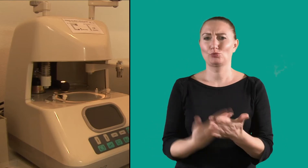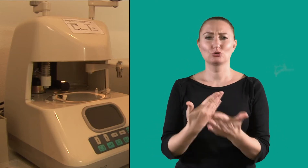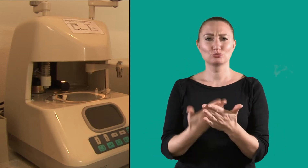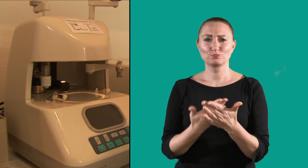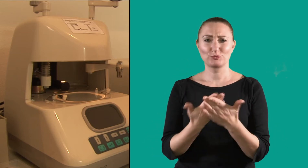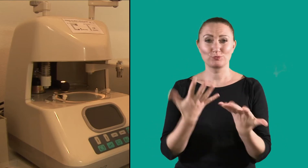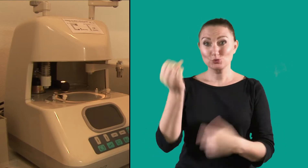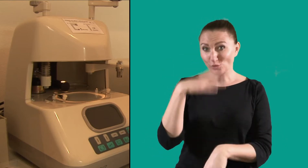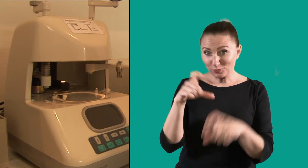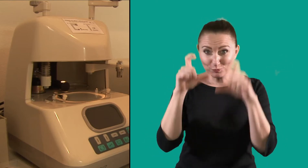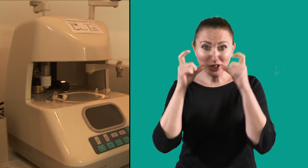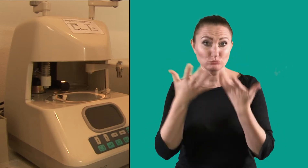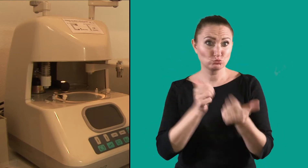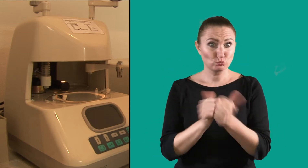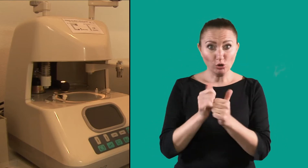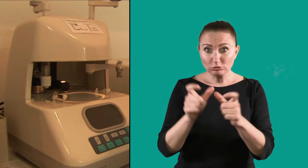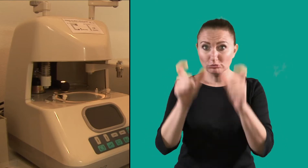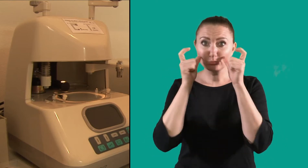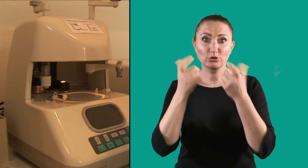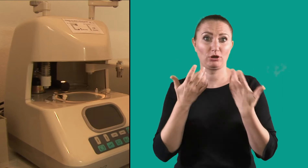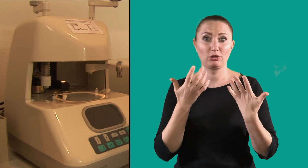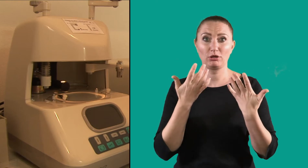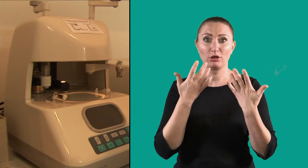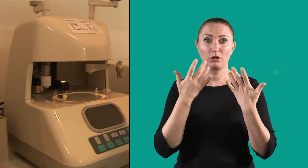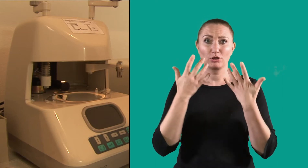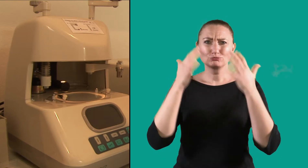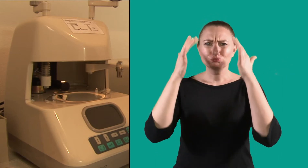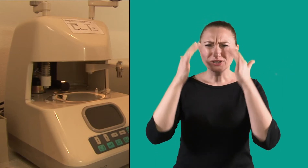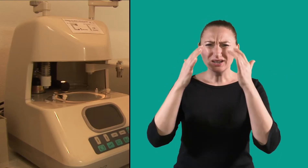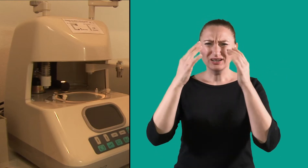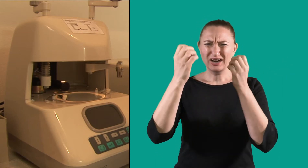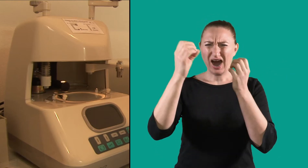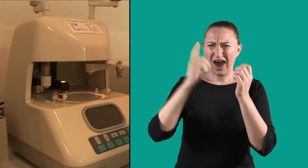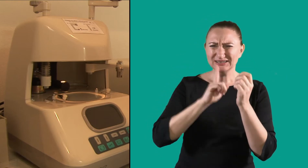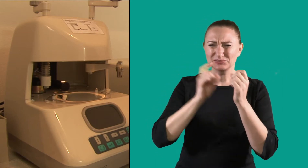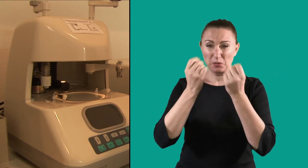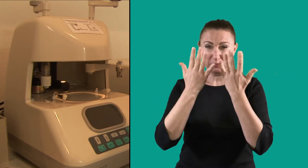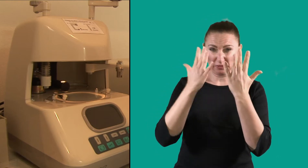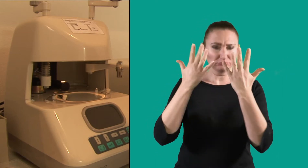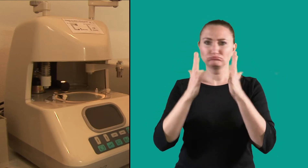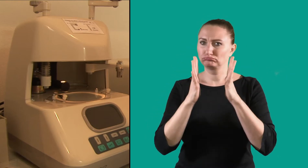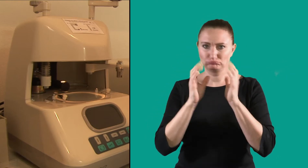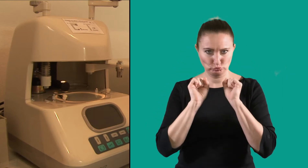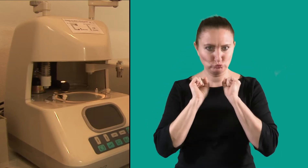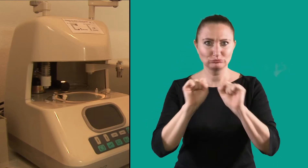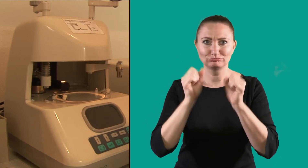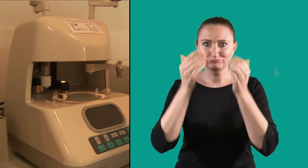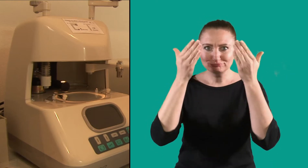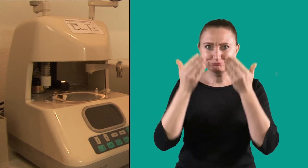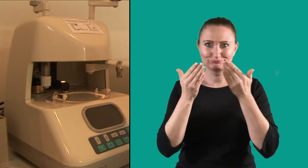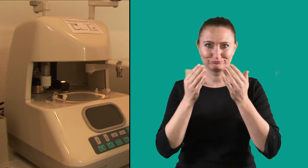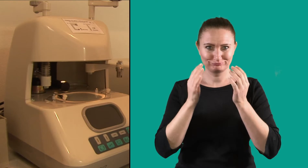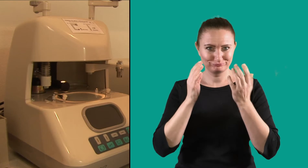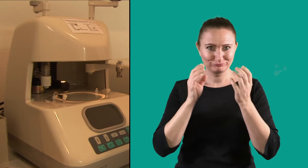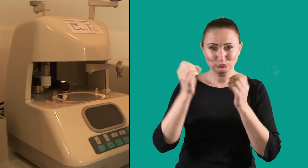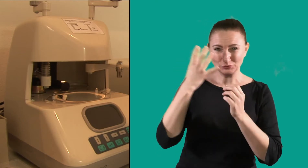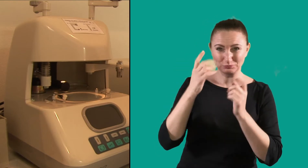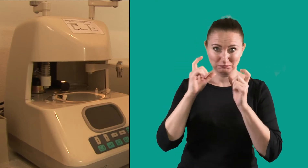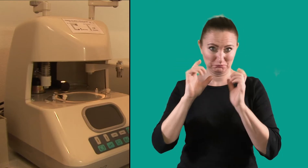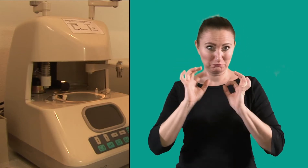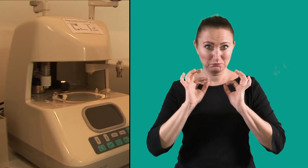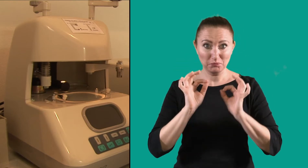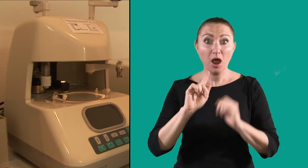Sunglasses, sports glasses and polarized glasses.